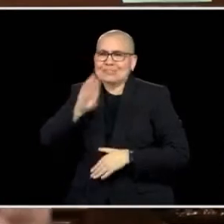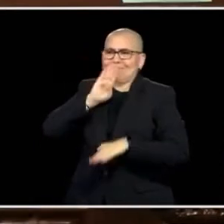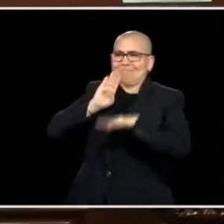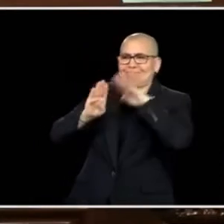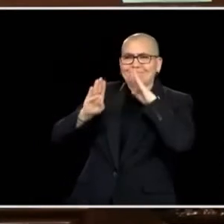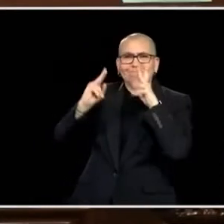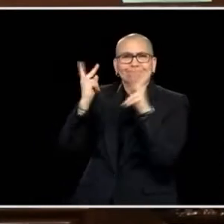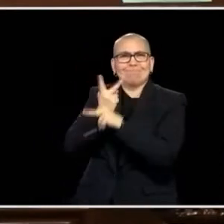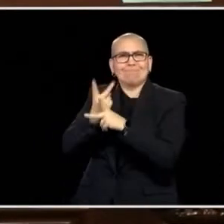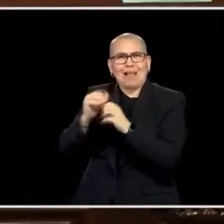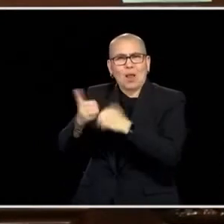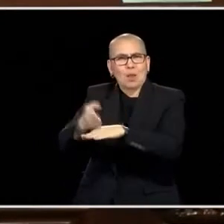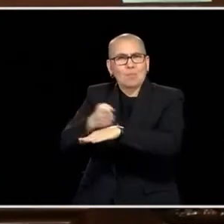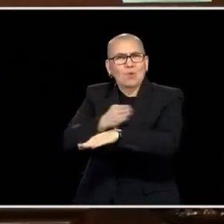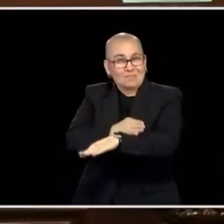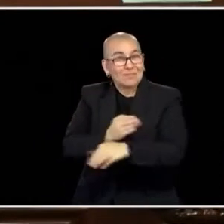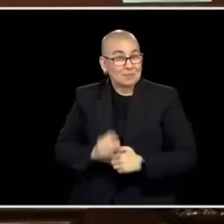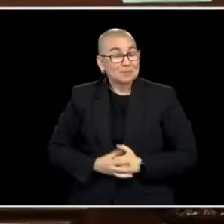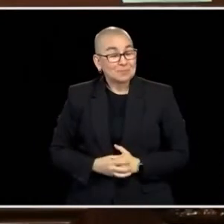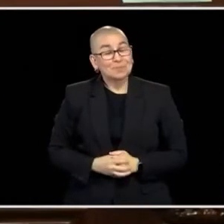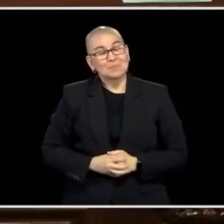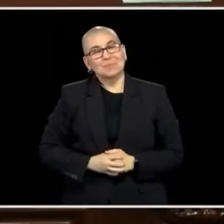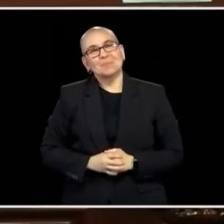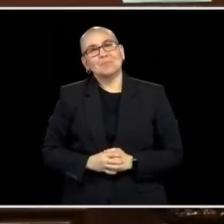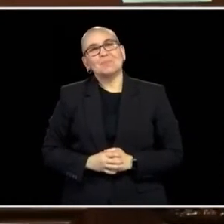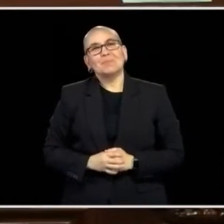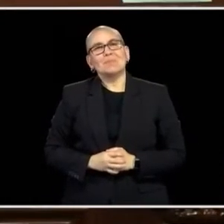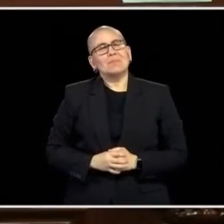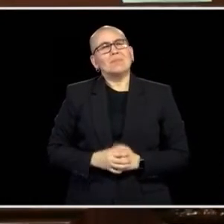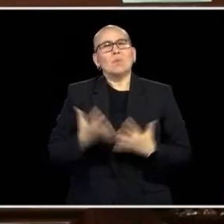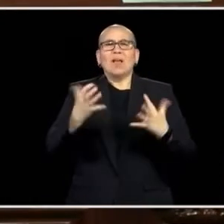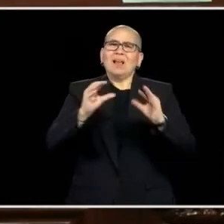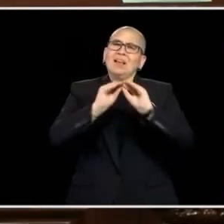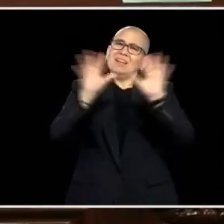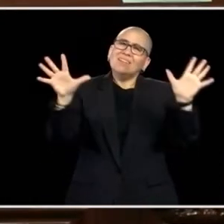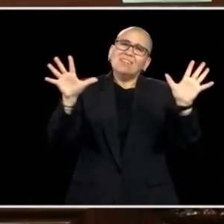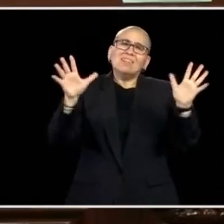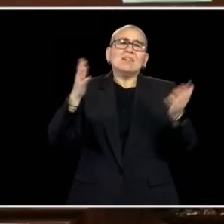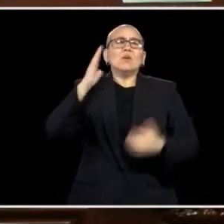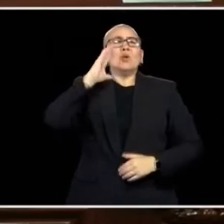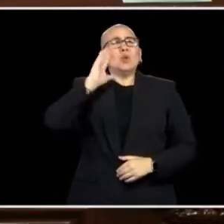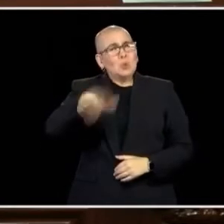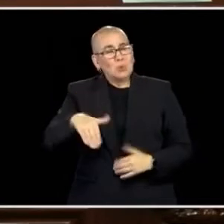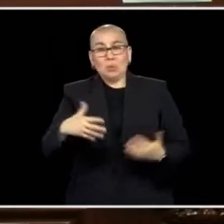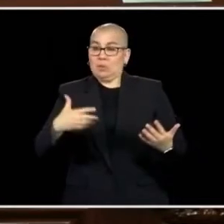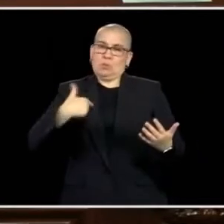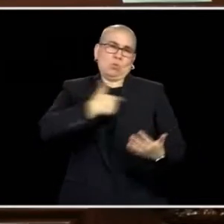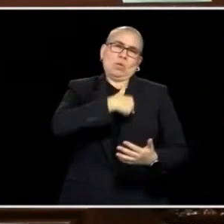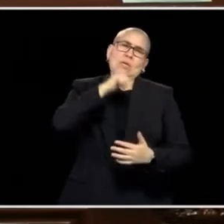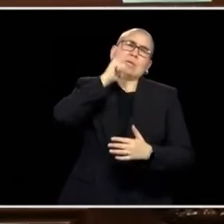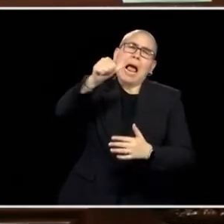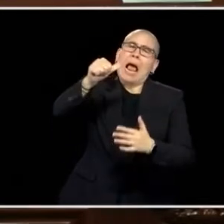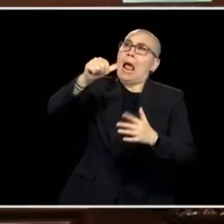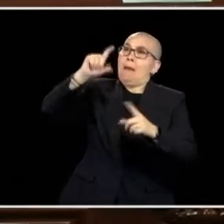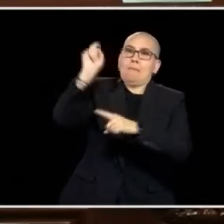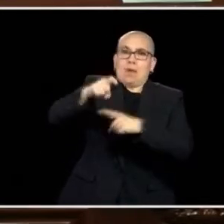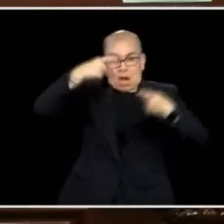MAKE THAT HAPPEN. NOW, I WANT TO BE CLEAR. WE MAY NOT AGREE ON EVERYTHING. AND IF WE'RE BEING TOTALLY